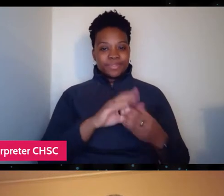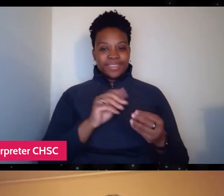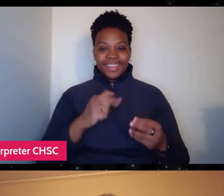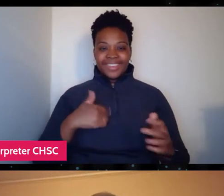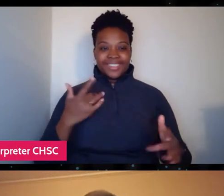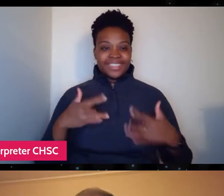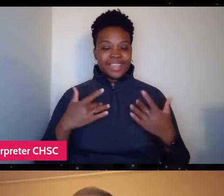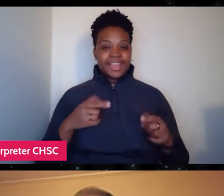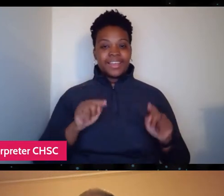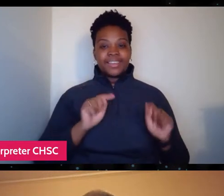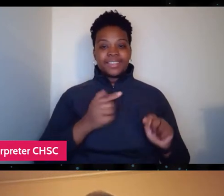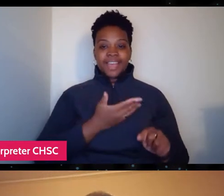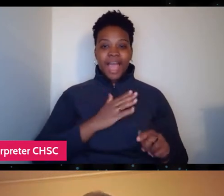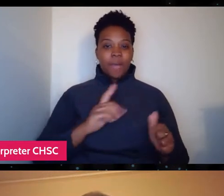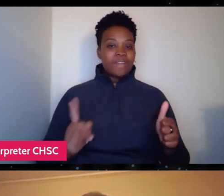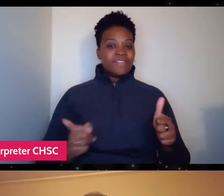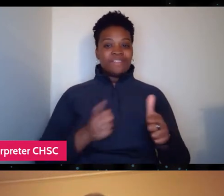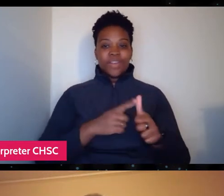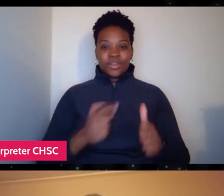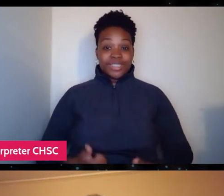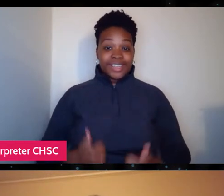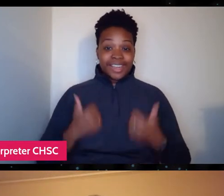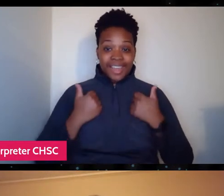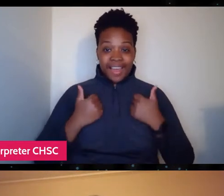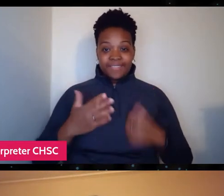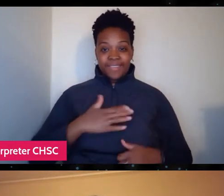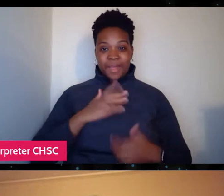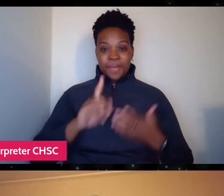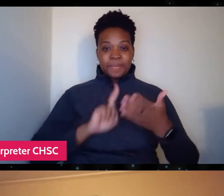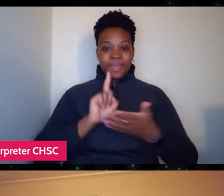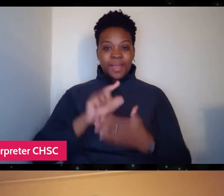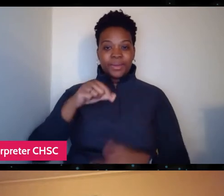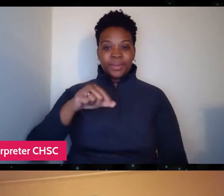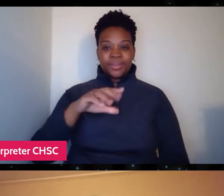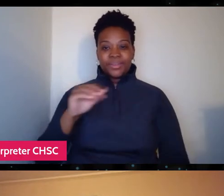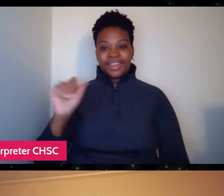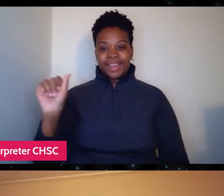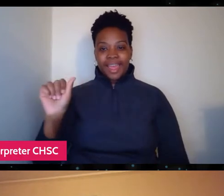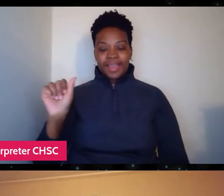that this is our first live Happy Hour Q&A as "Medicine Man" was the first film